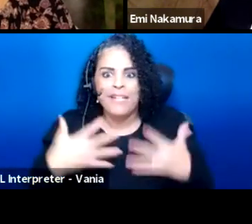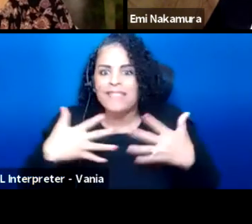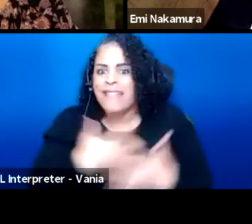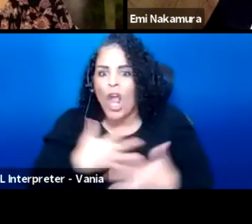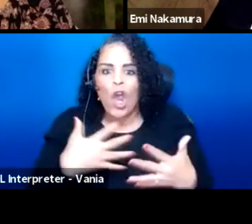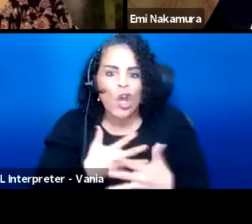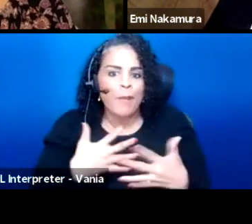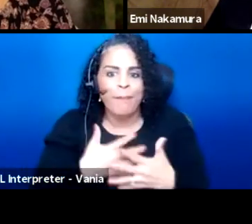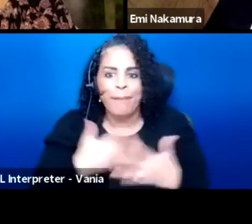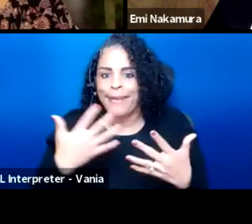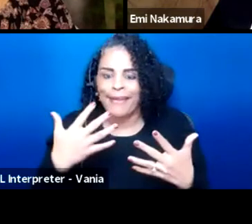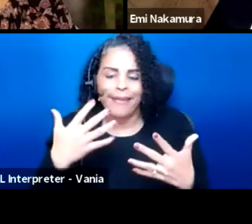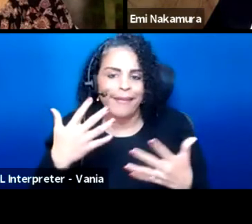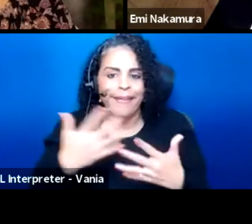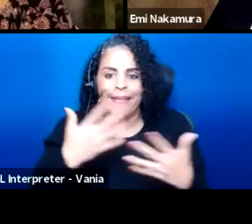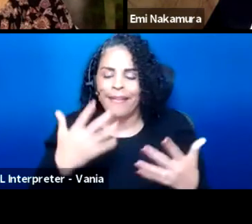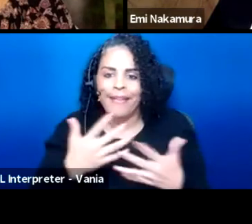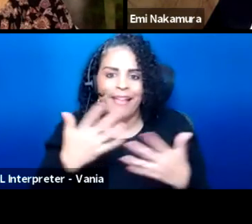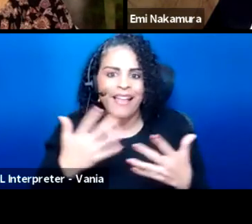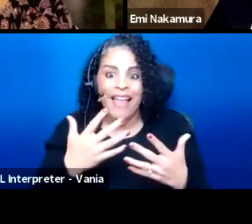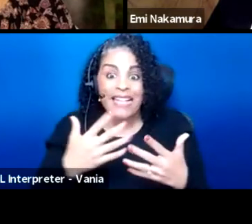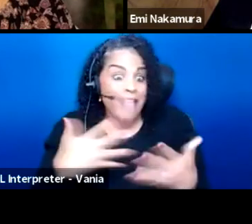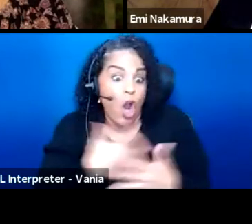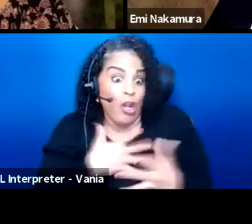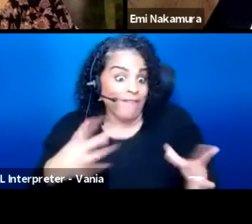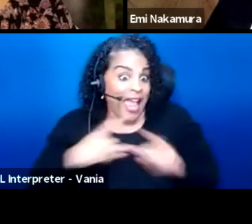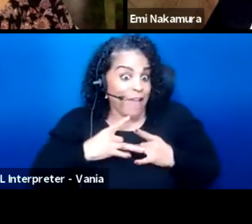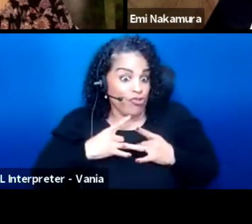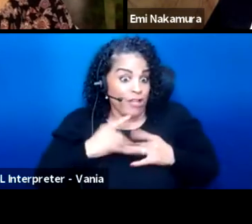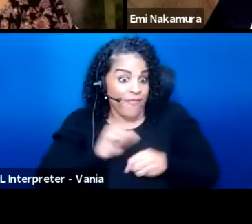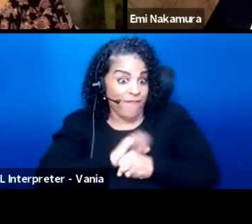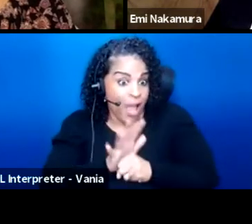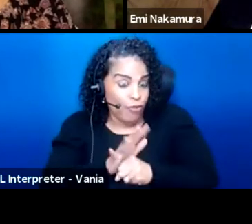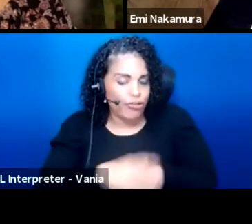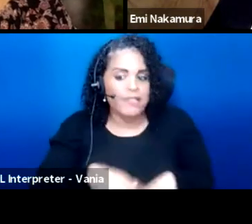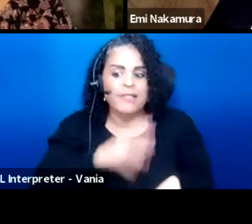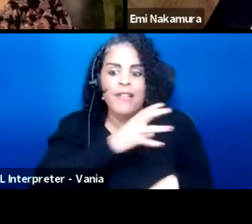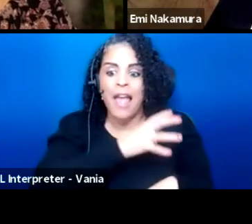you know, they're scared of catching the virus and then,